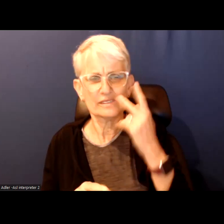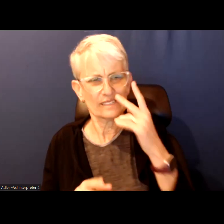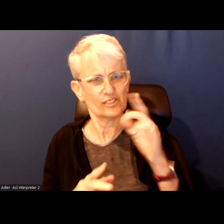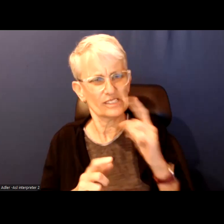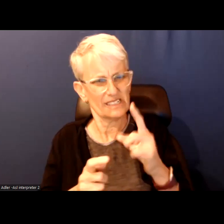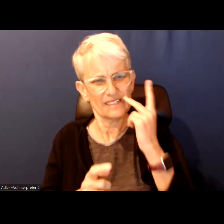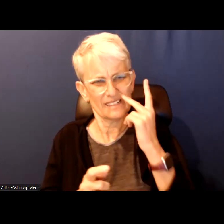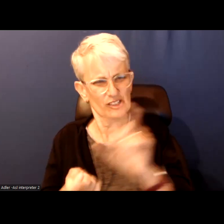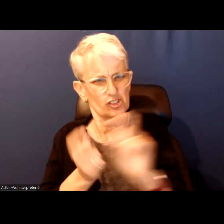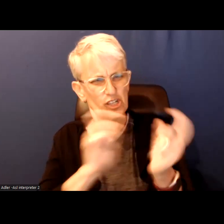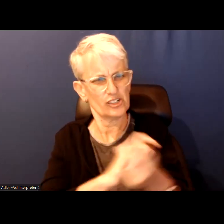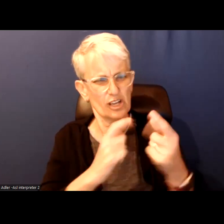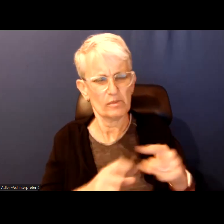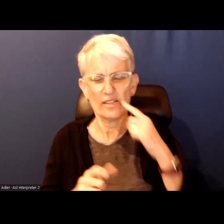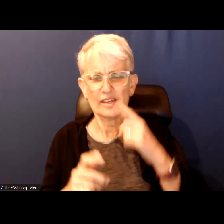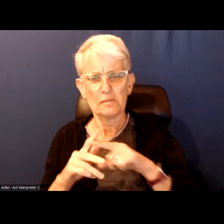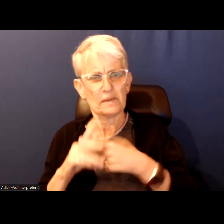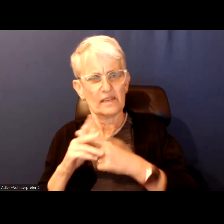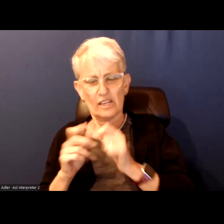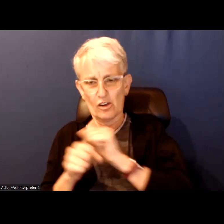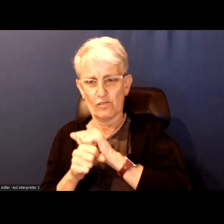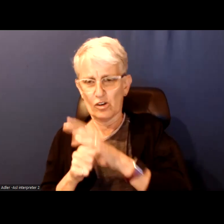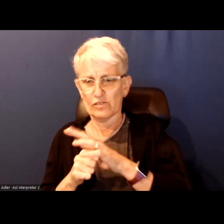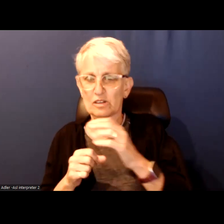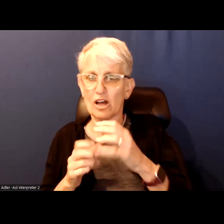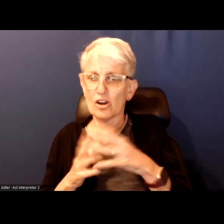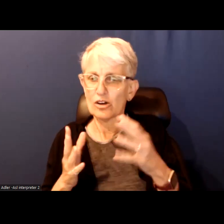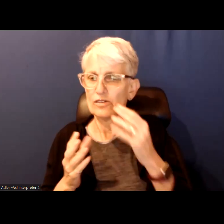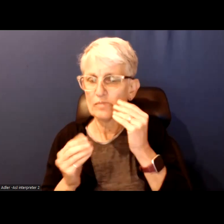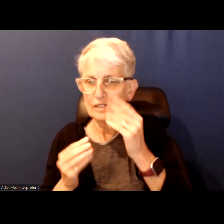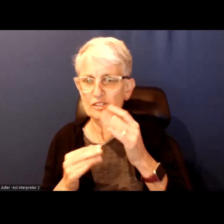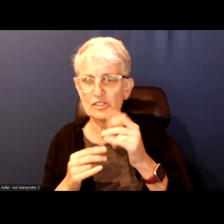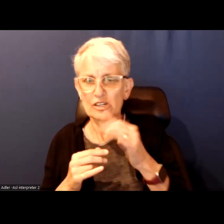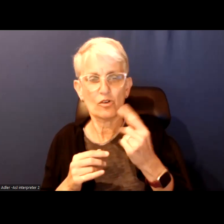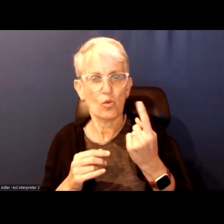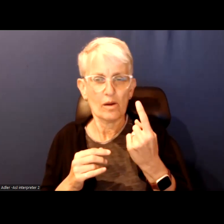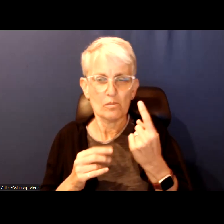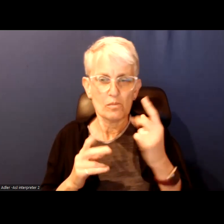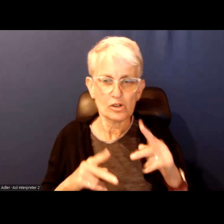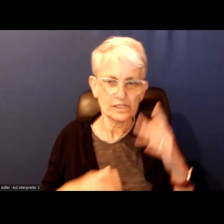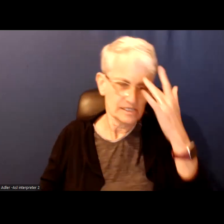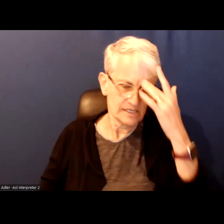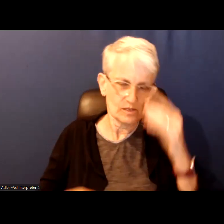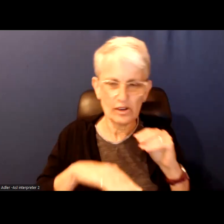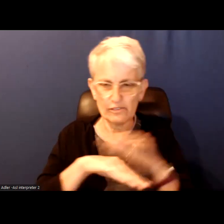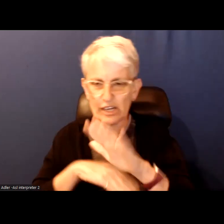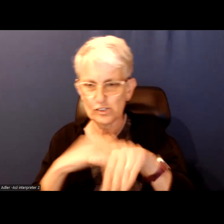Early in the pandemic we saw a lot of messaging around if one of us gets sick it impacts all of us we are all in this together.